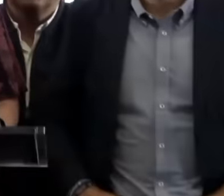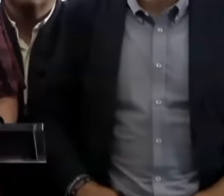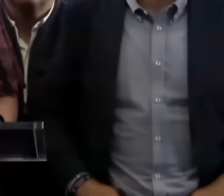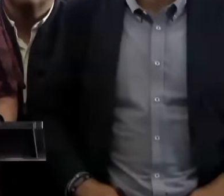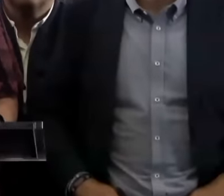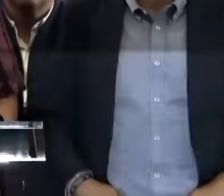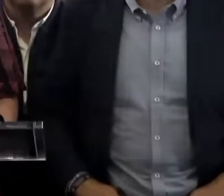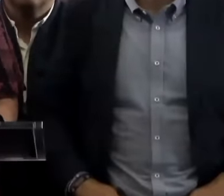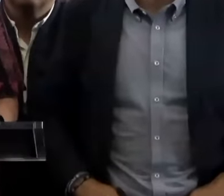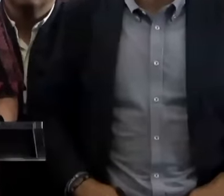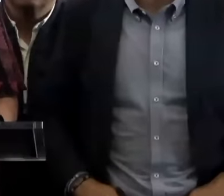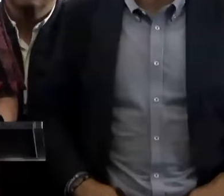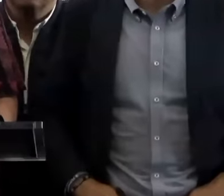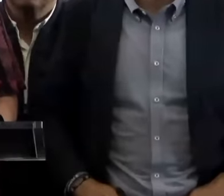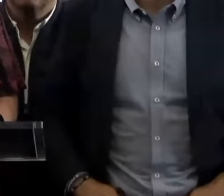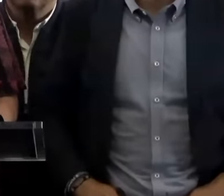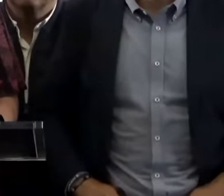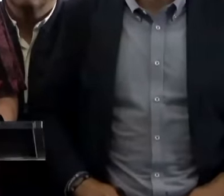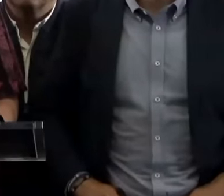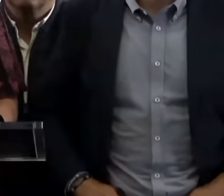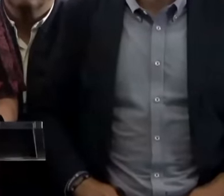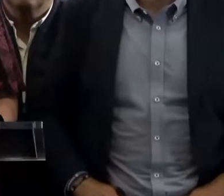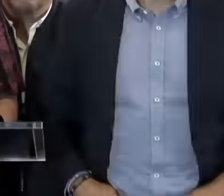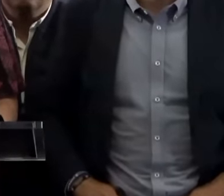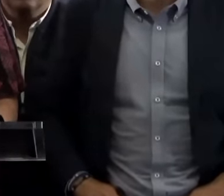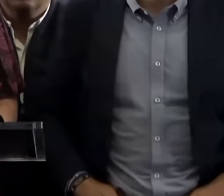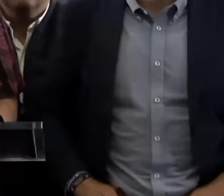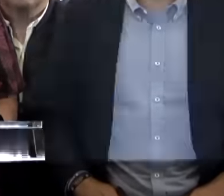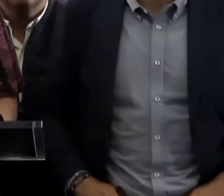now the worst is coming for the opponents since many